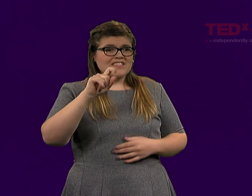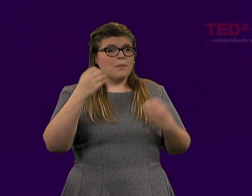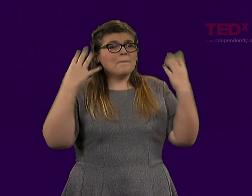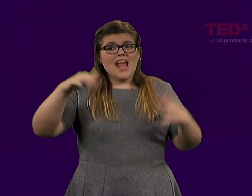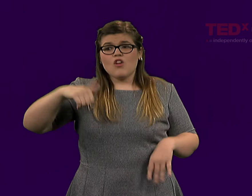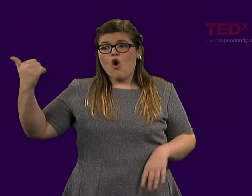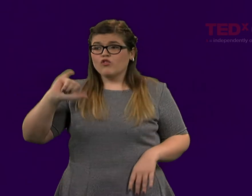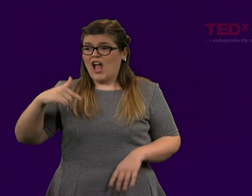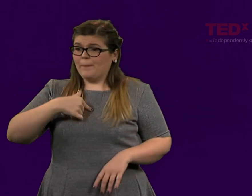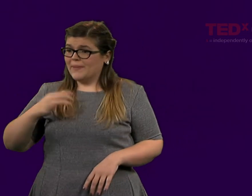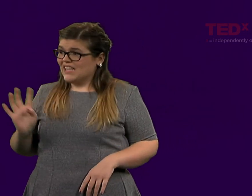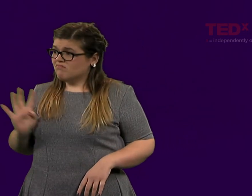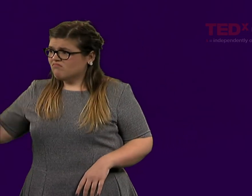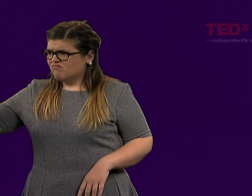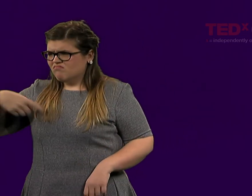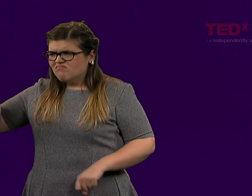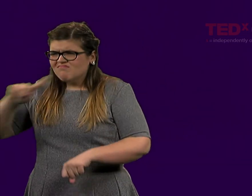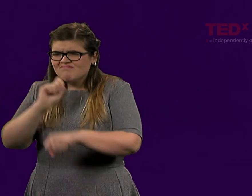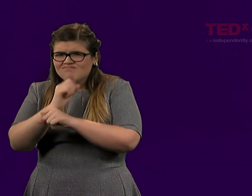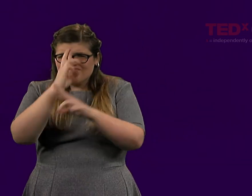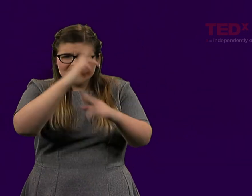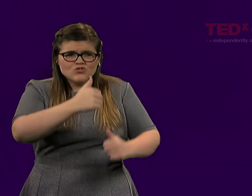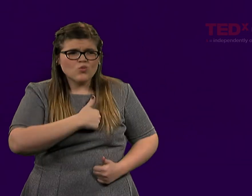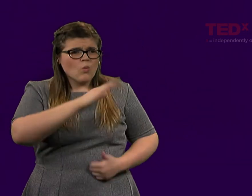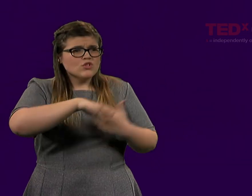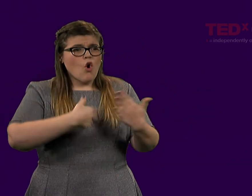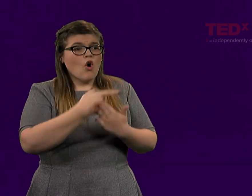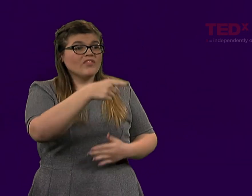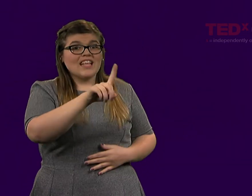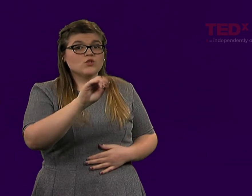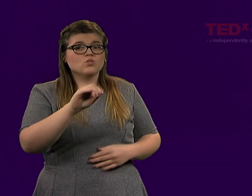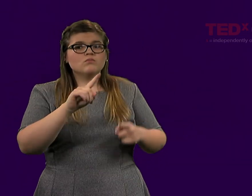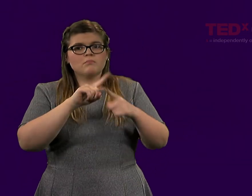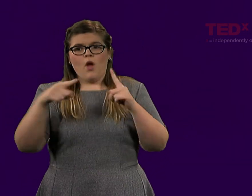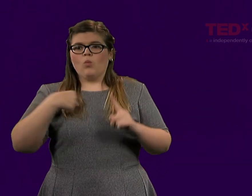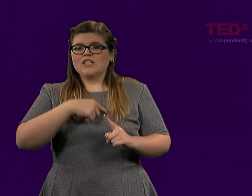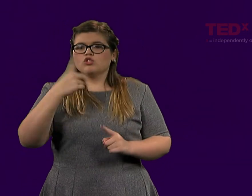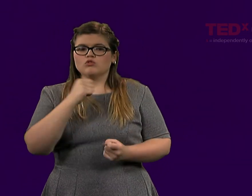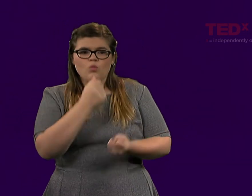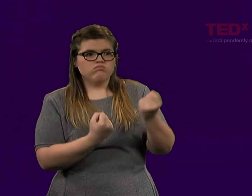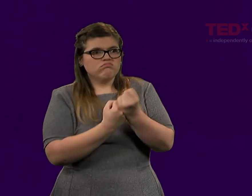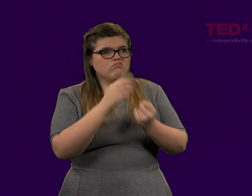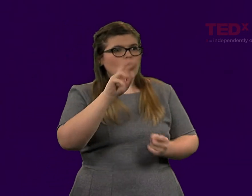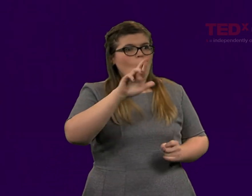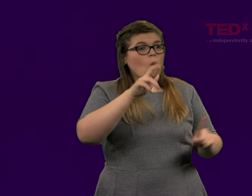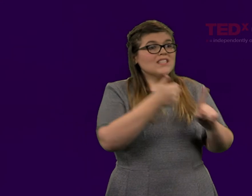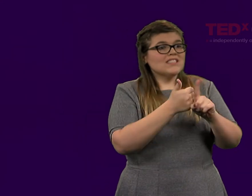We respect our soldiers and all that they do. We just don't support war.